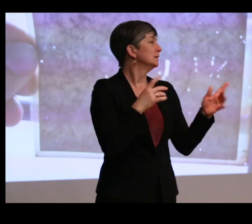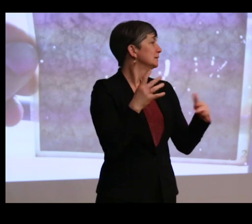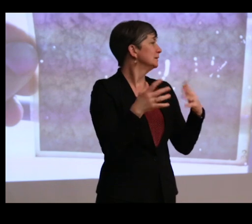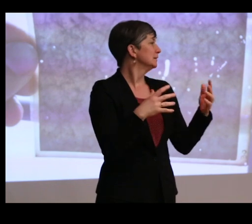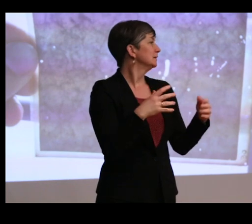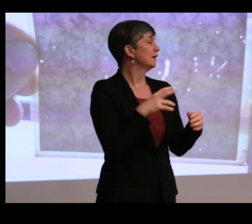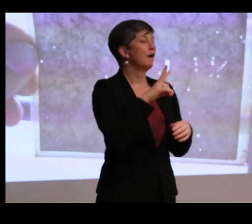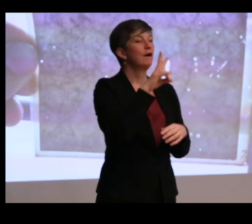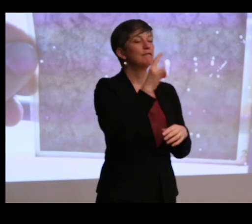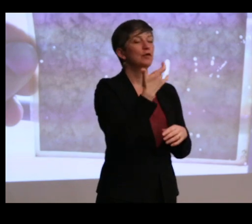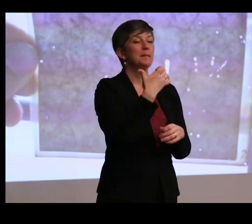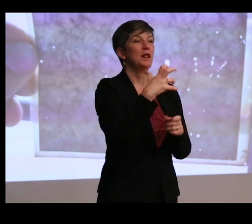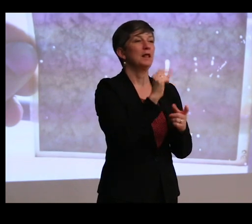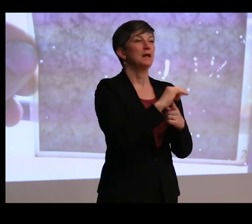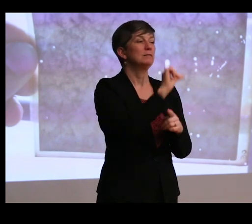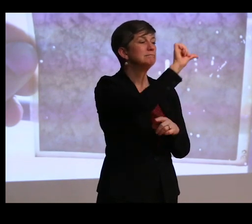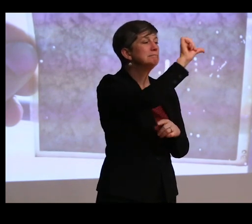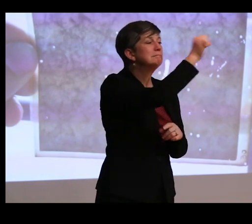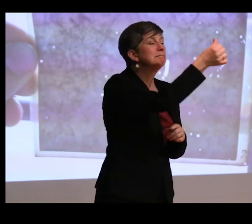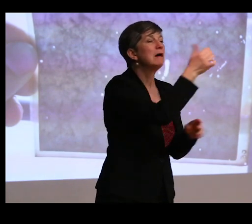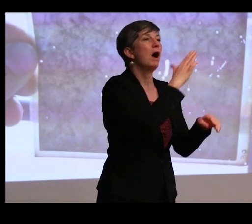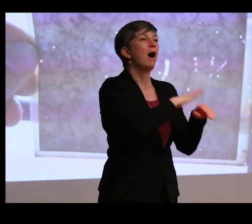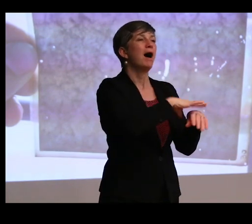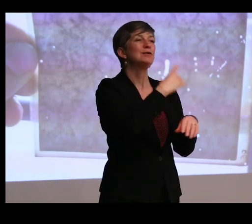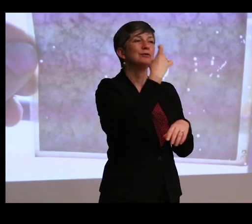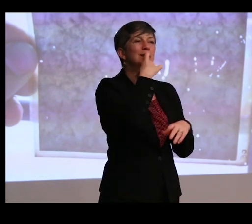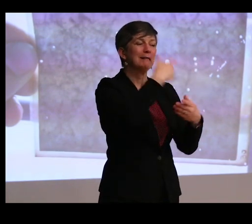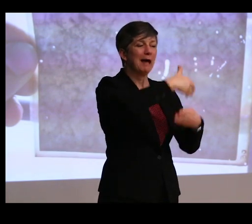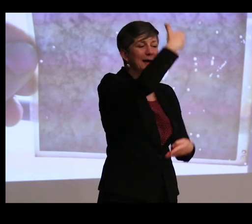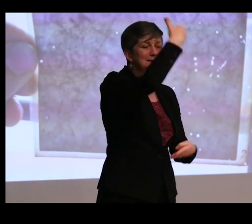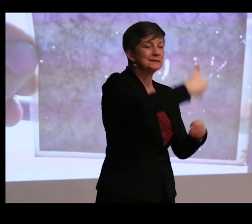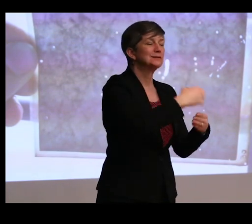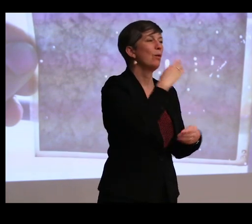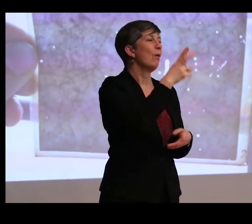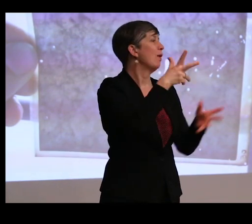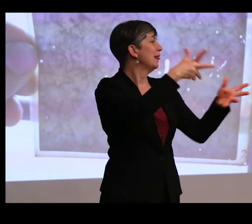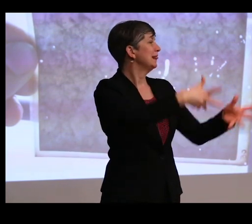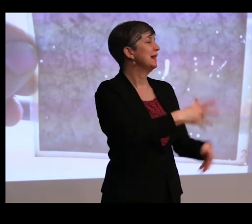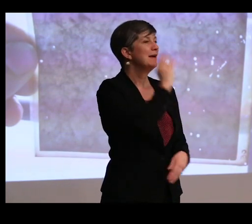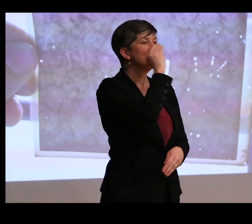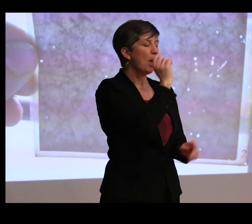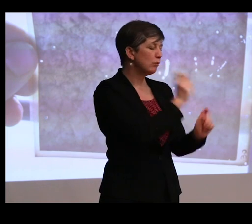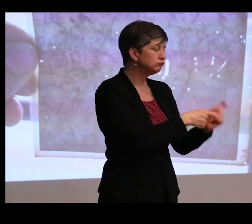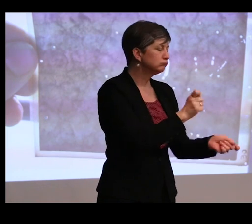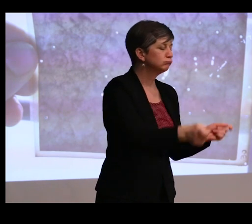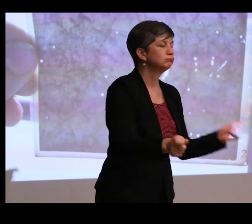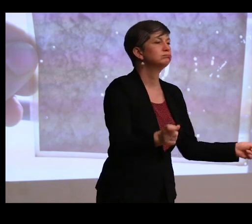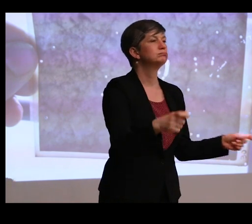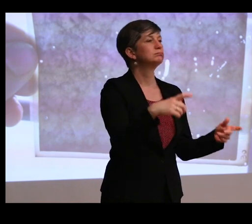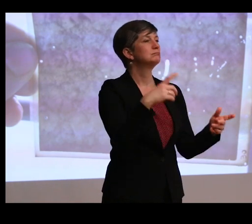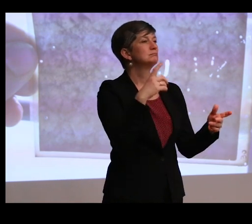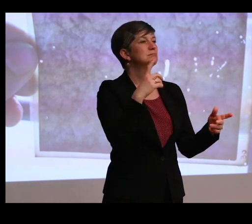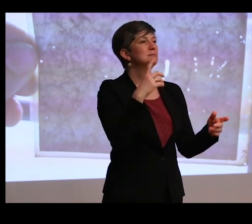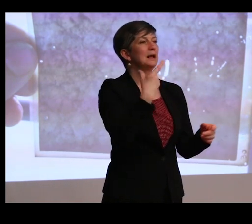vermilion onto glass cases or leave flowers, Jasmine flowers in the galleries, which